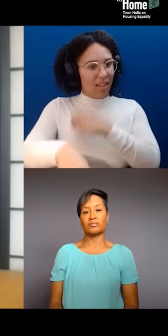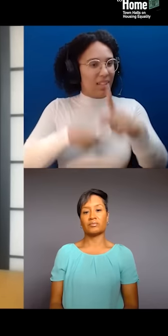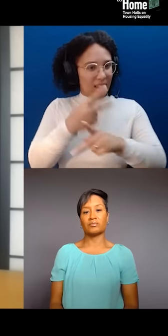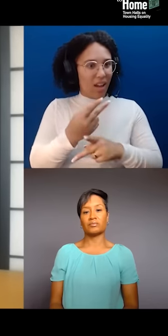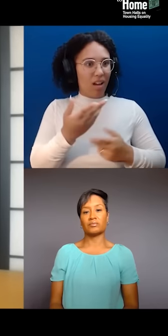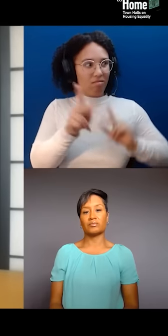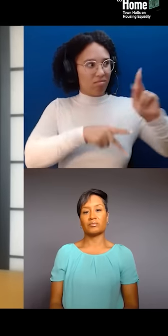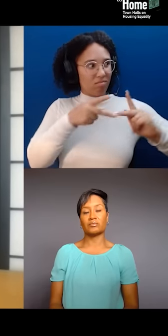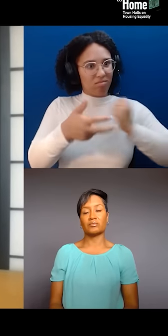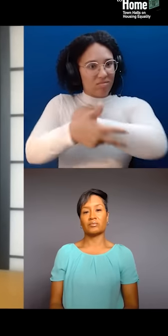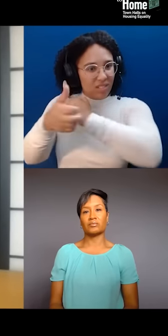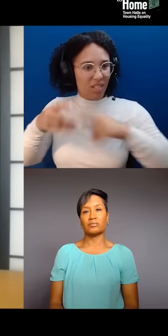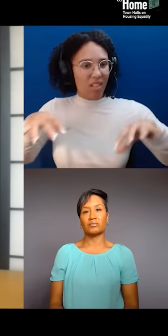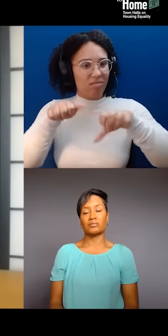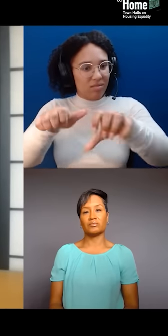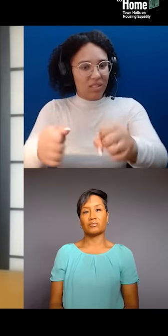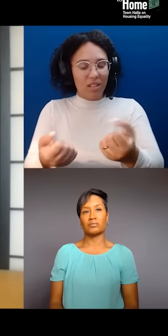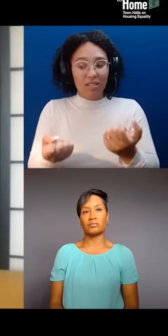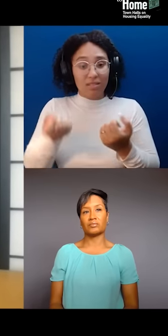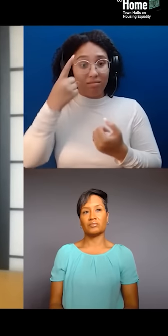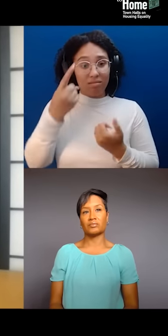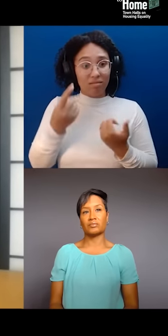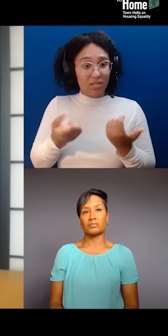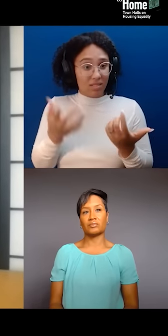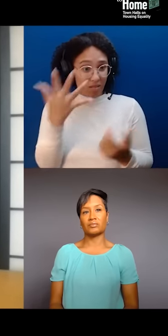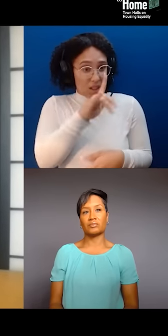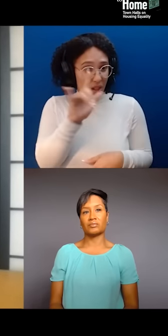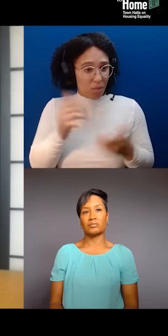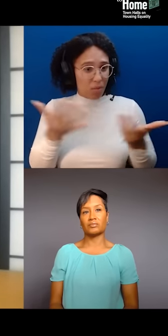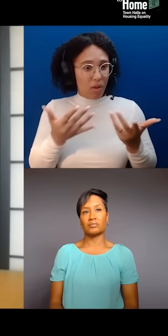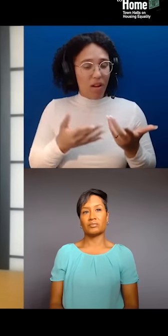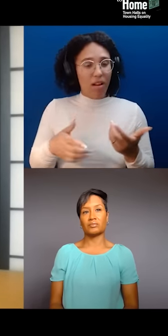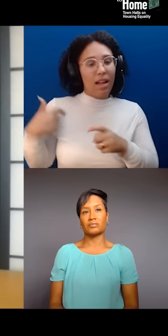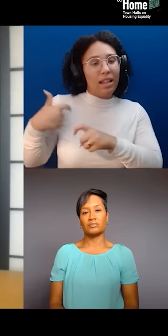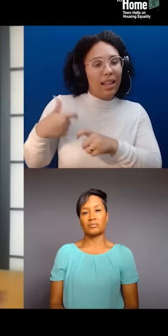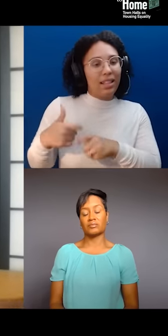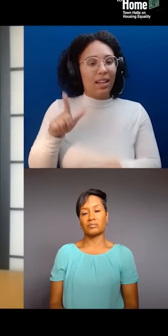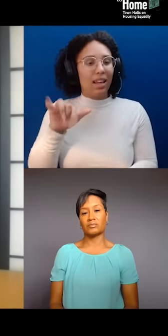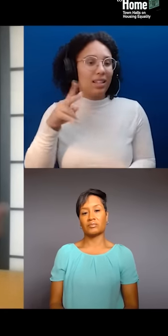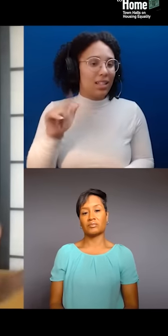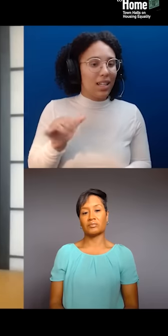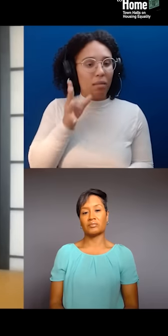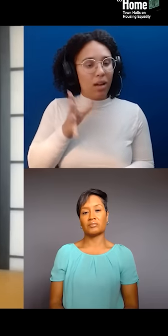you know, mother who's been running a shop for 50 years where they are, you know, where they fix shoes,